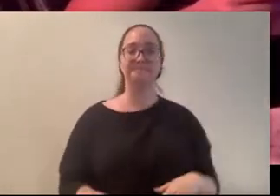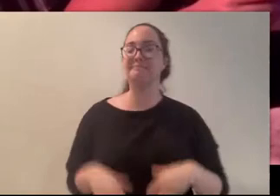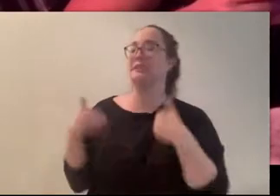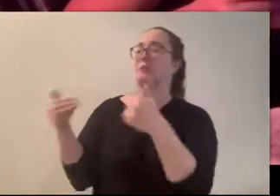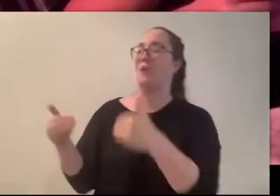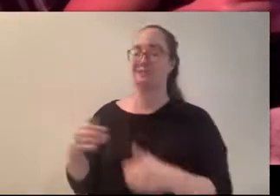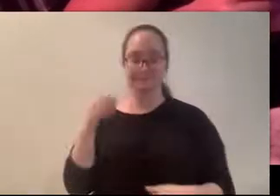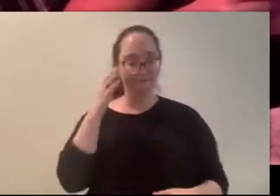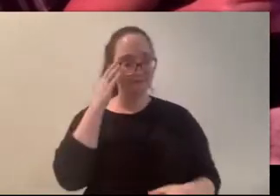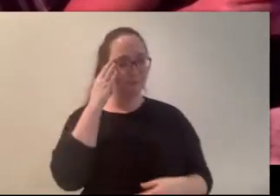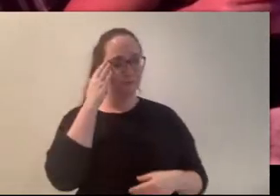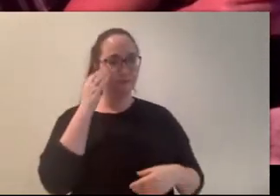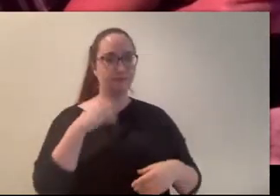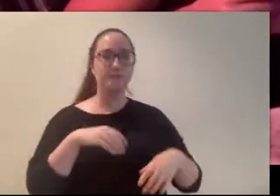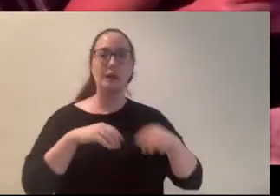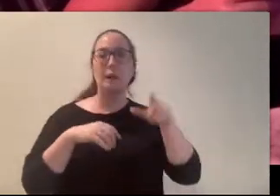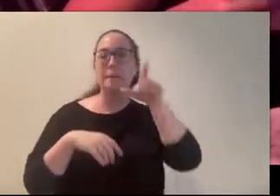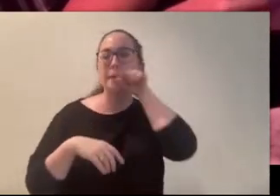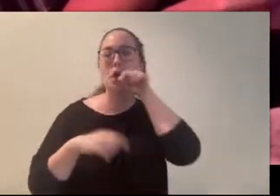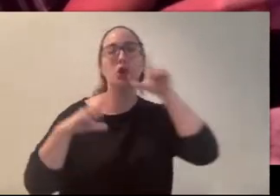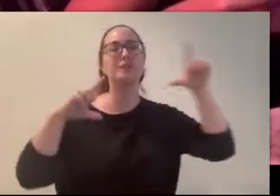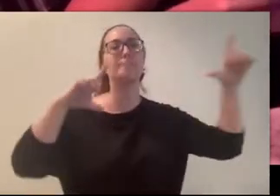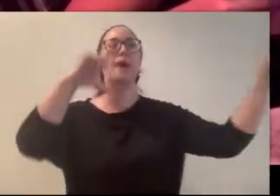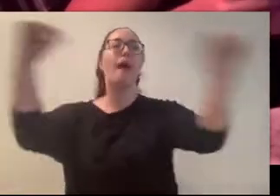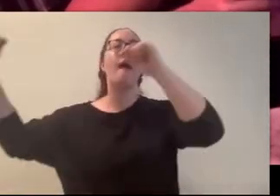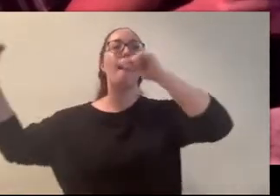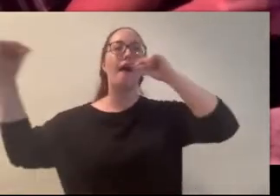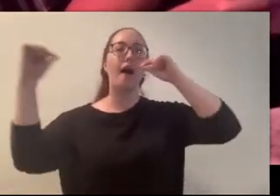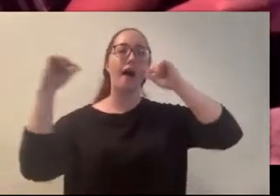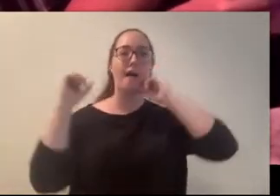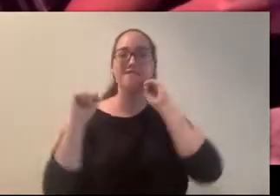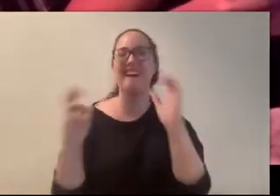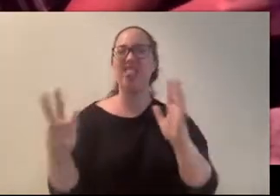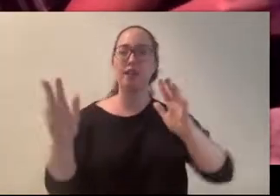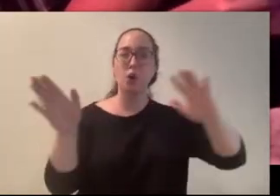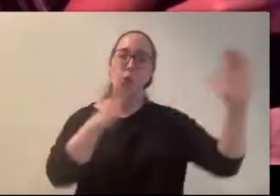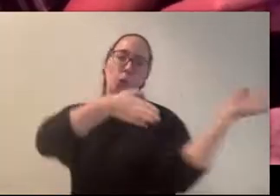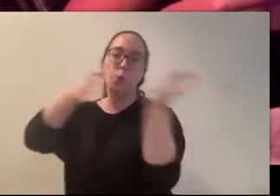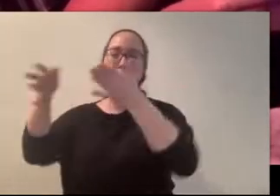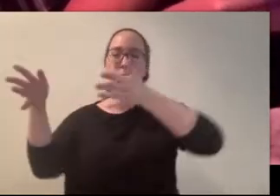calls from night birds, no breeze passing over us, nothing.